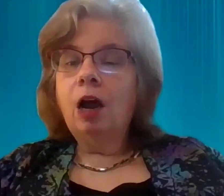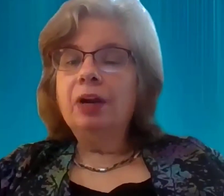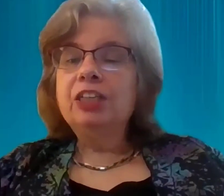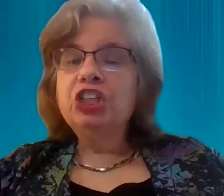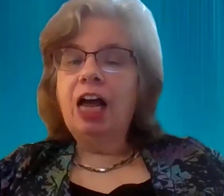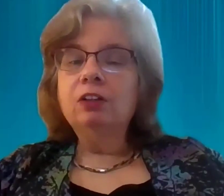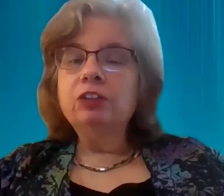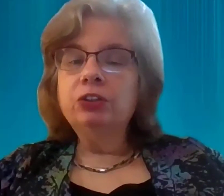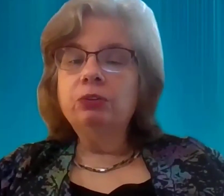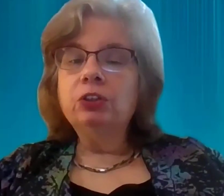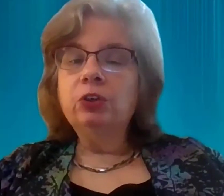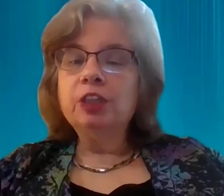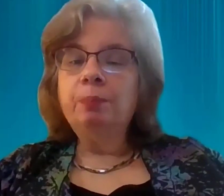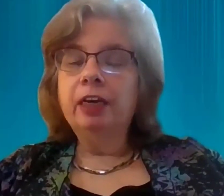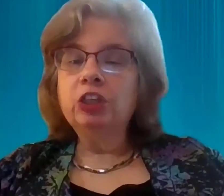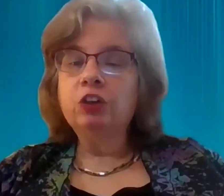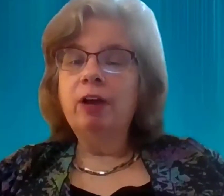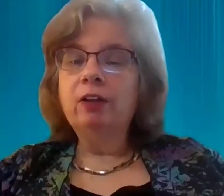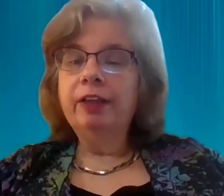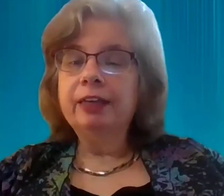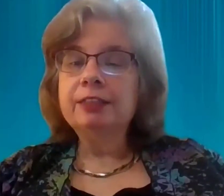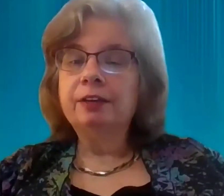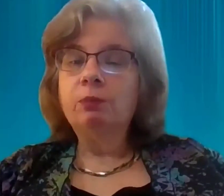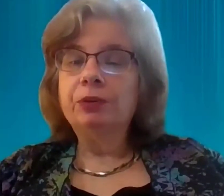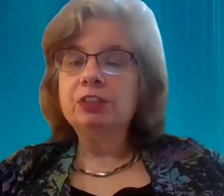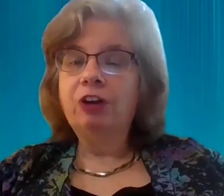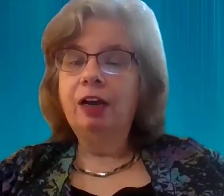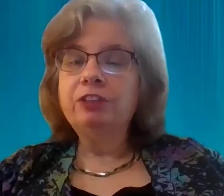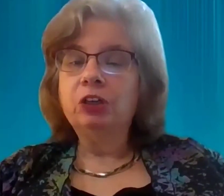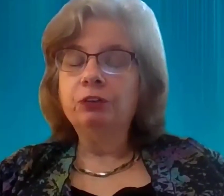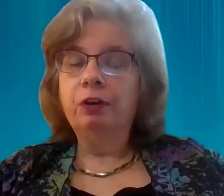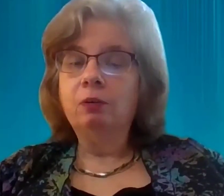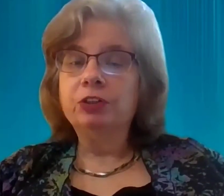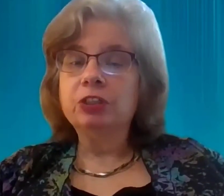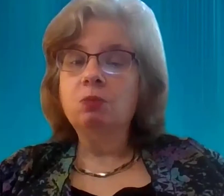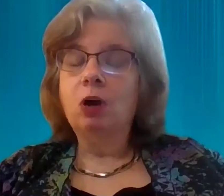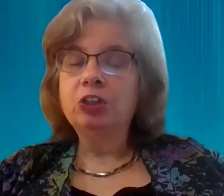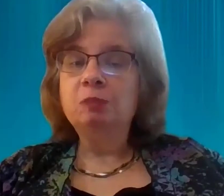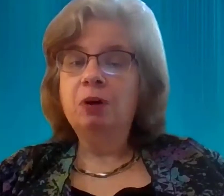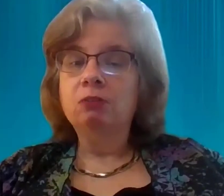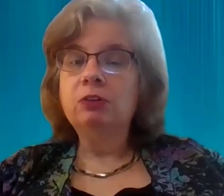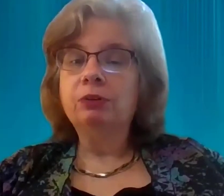I challenge you to look at the picture of Michael Hickson with his five children which is in the Washington Post and you